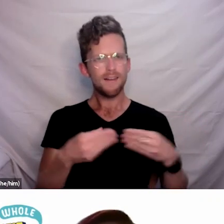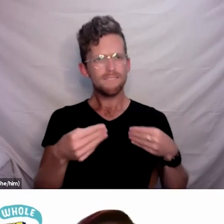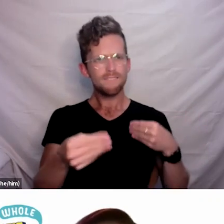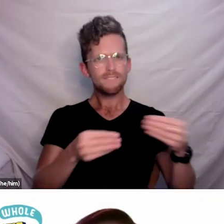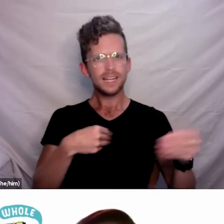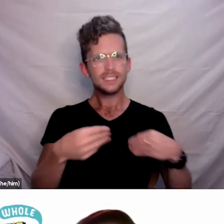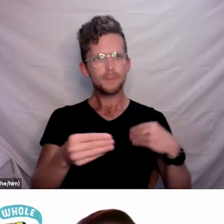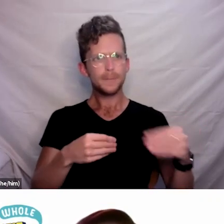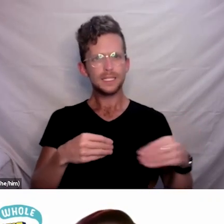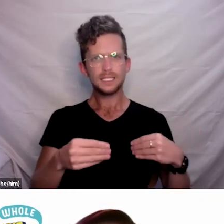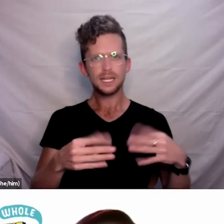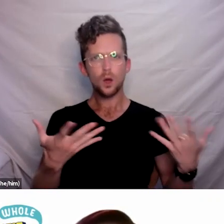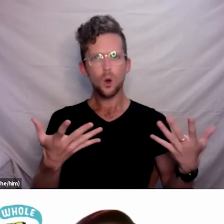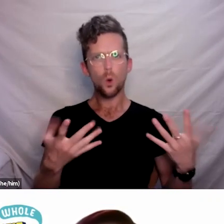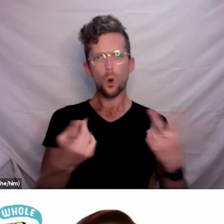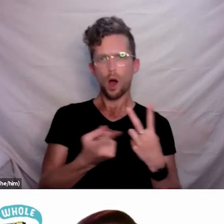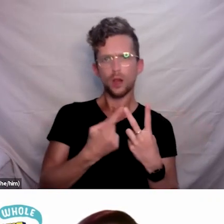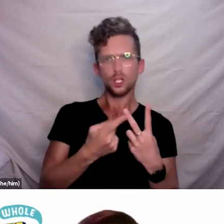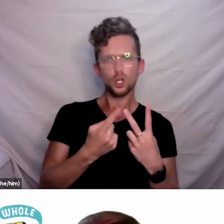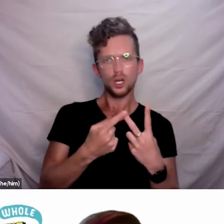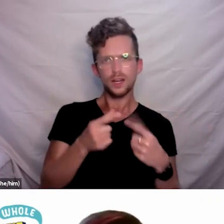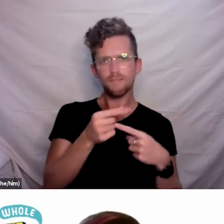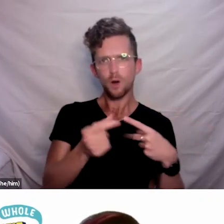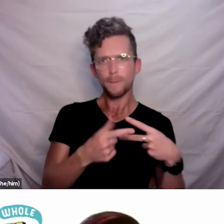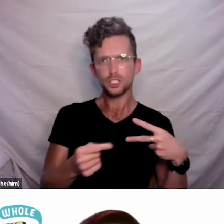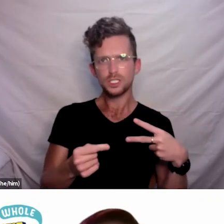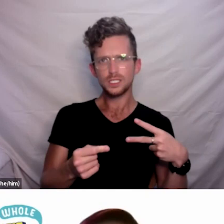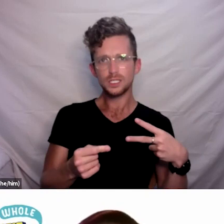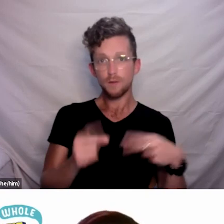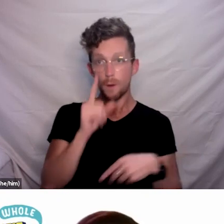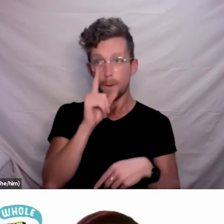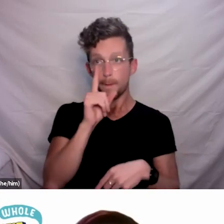that is in place for those who are on special authority medication?